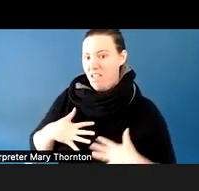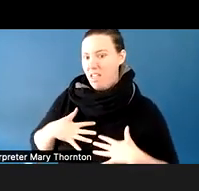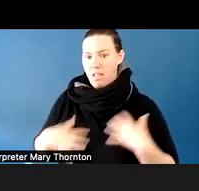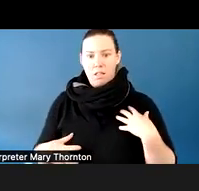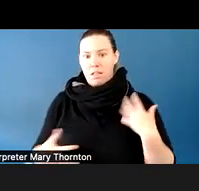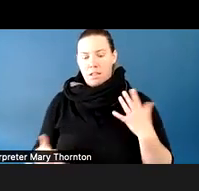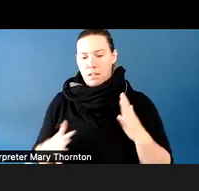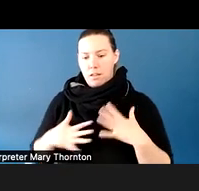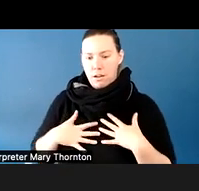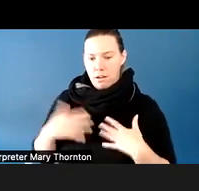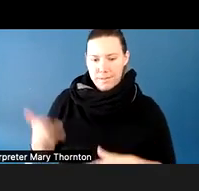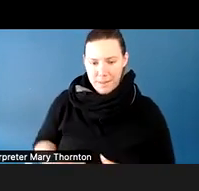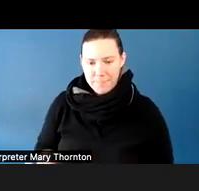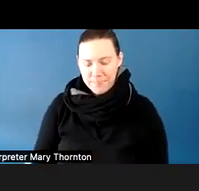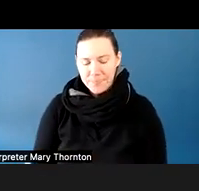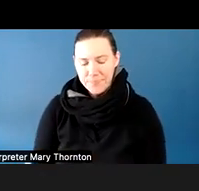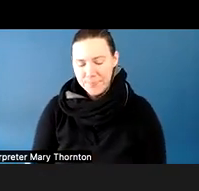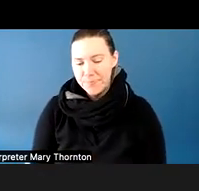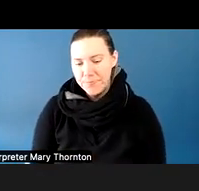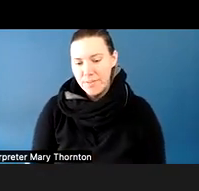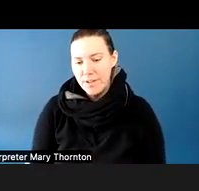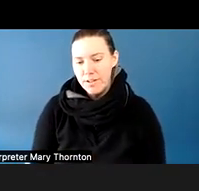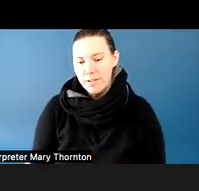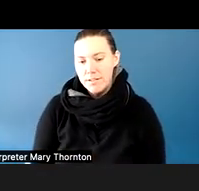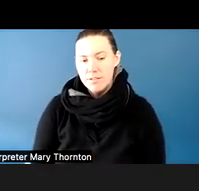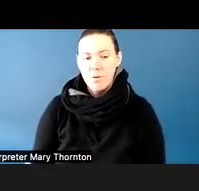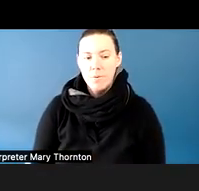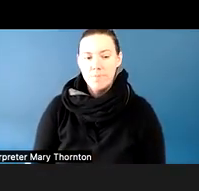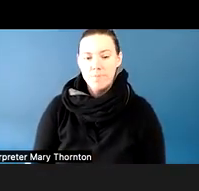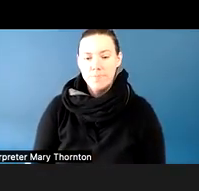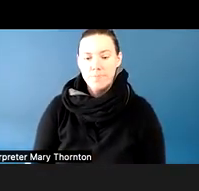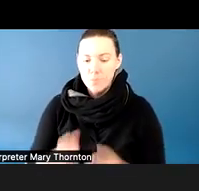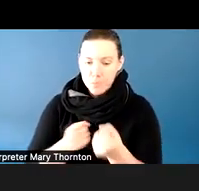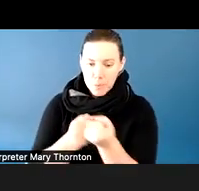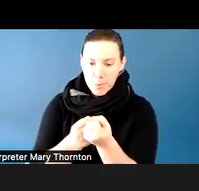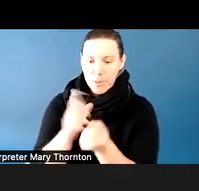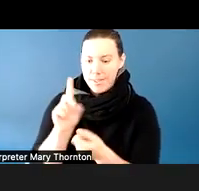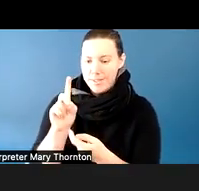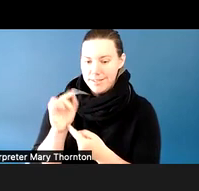And so part of that preserving of dignity is, in an appropriate way, increasing